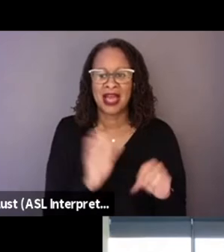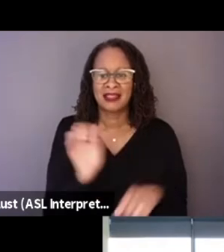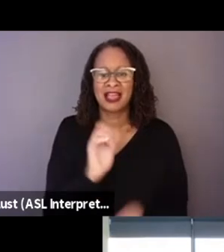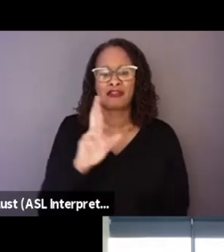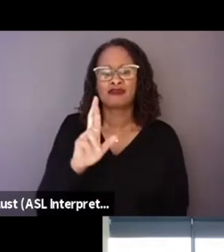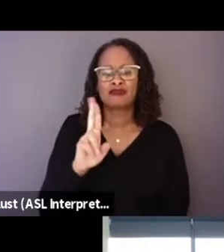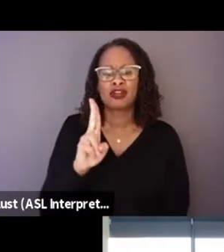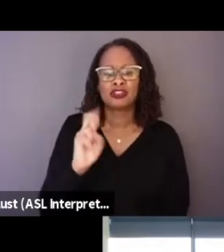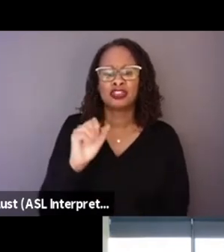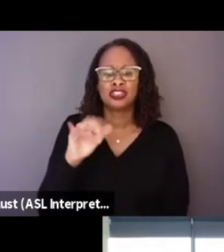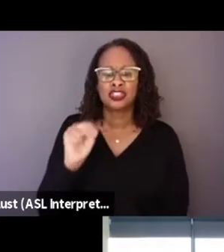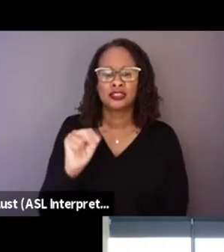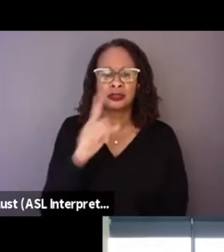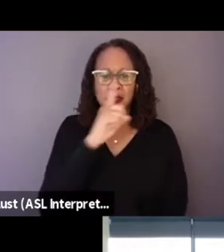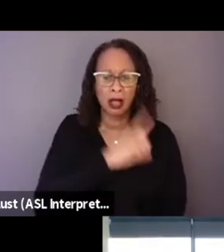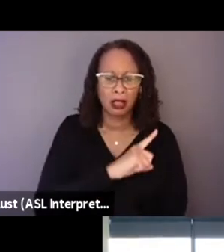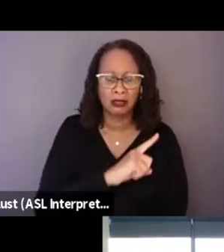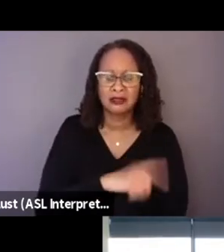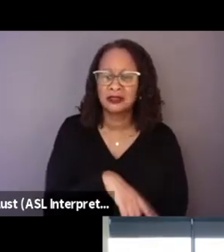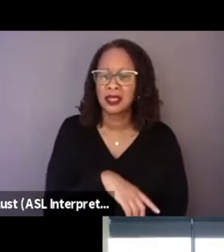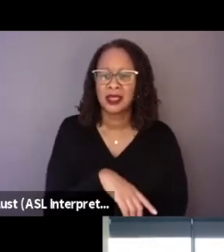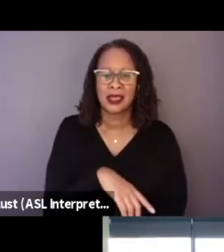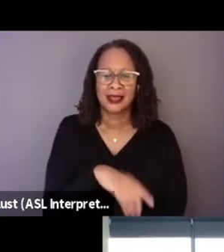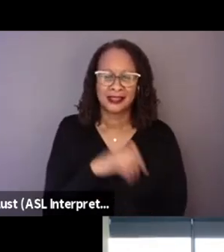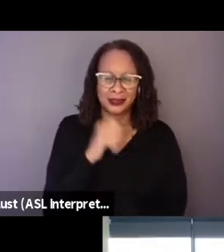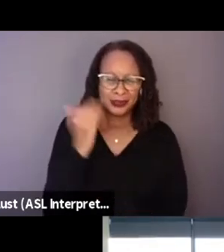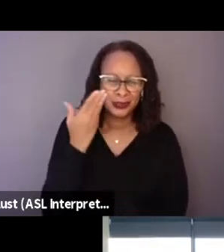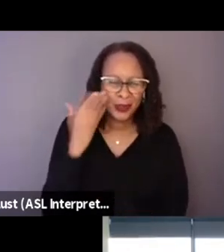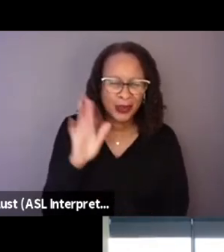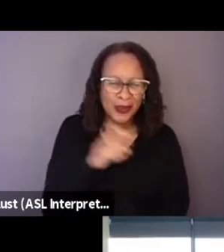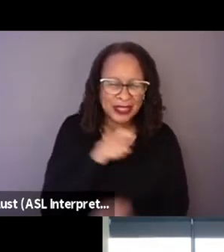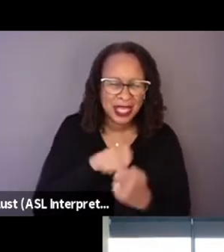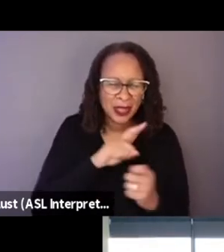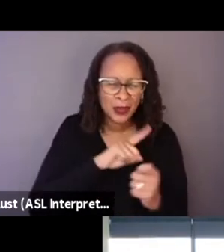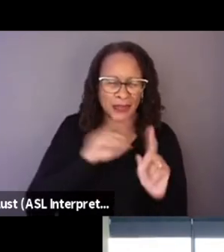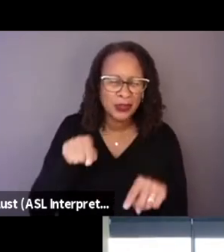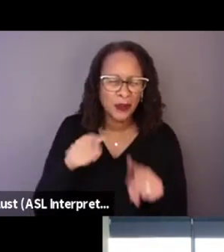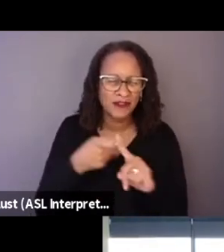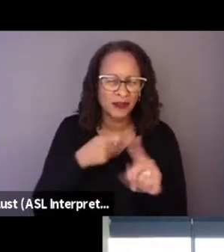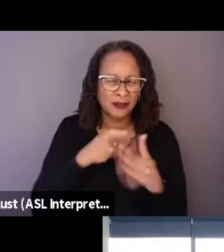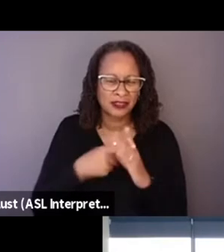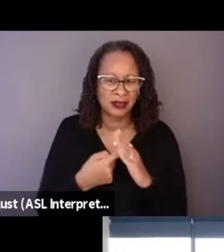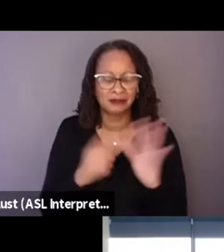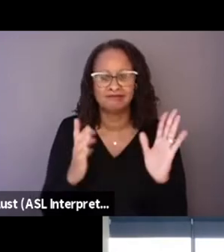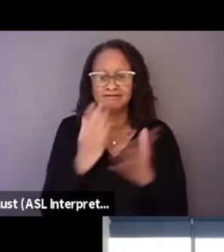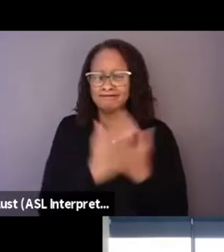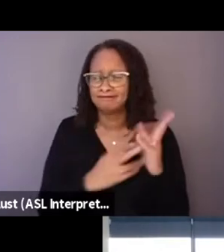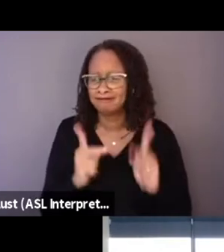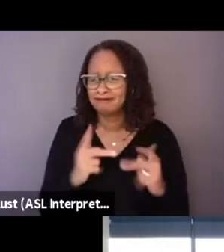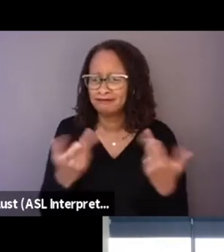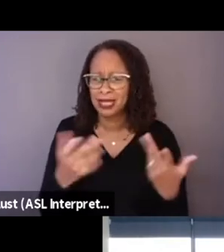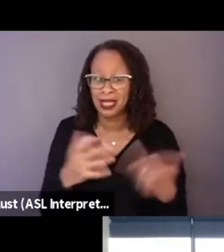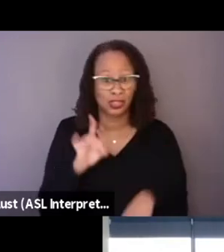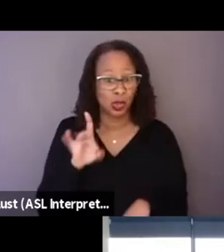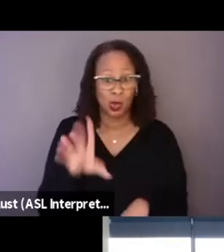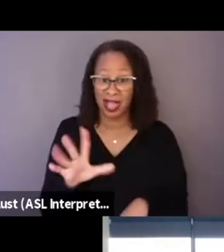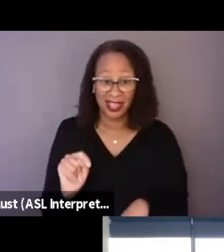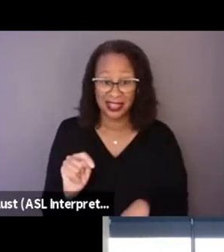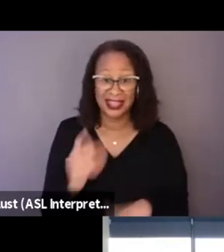That aren't, you don't know exactly where it's going from the start. Some people don't like that, and some audiences resent that,